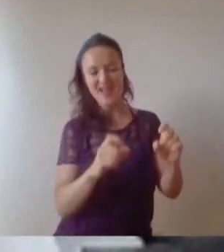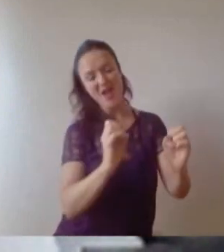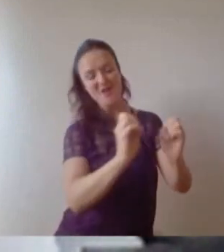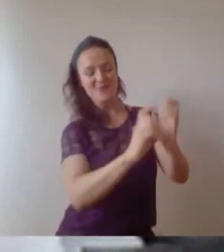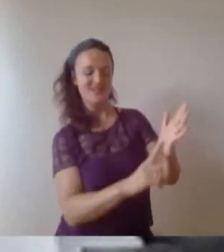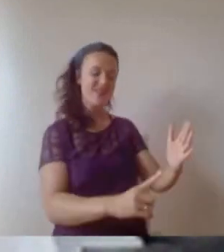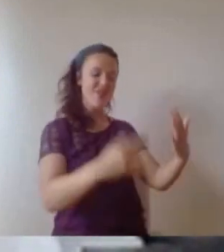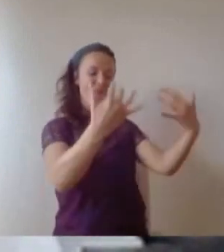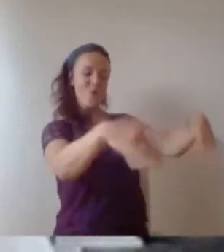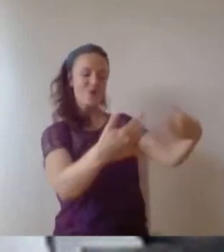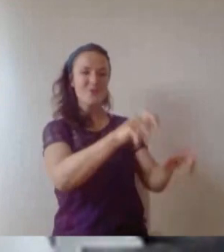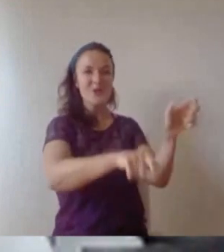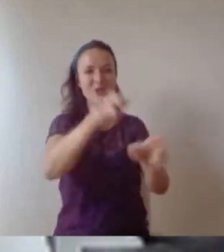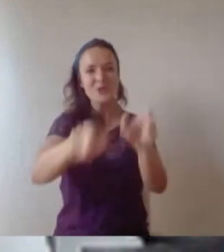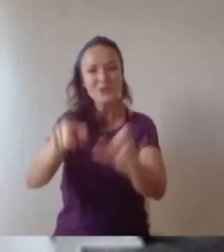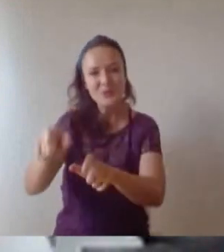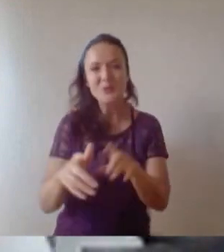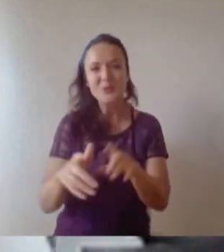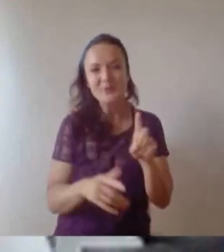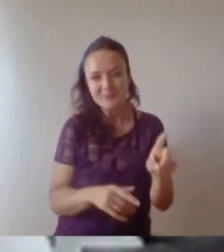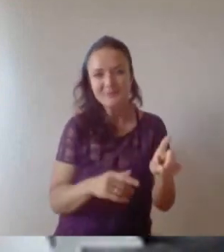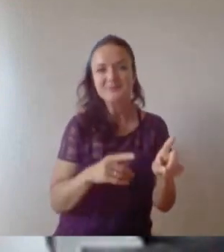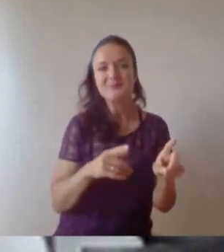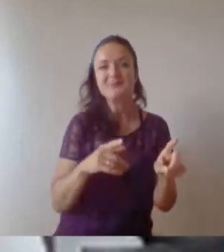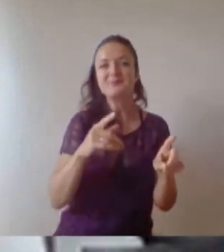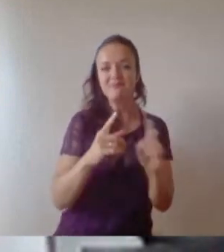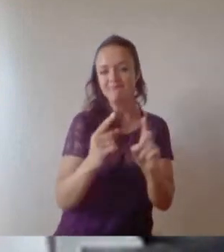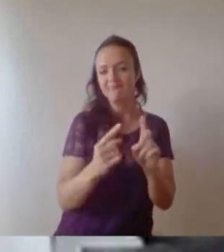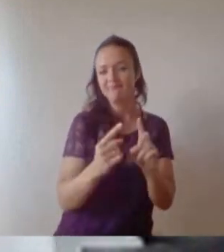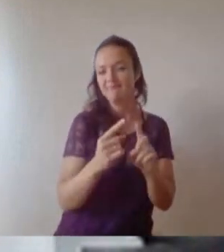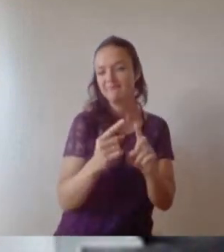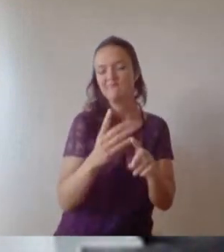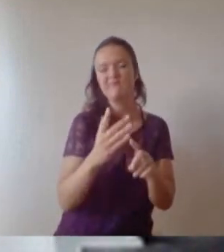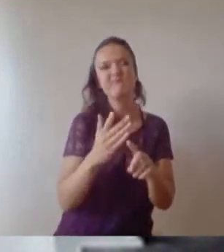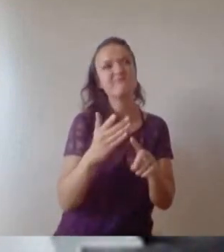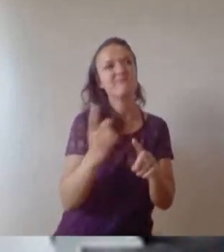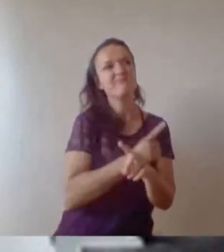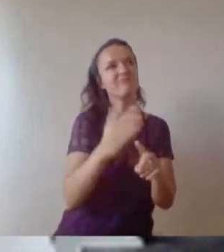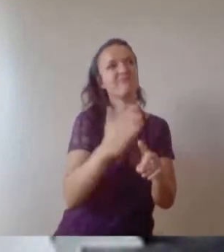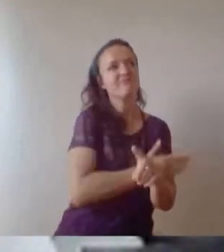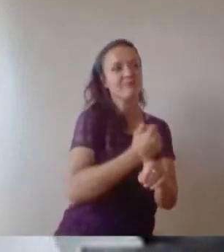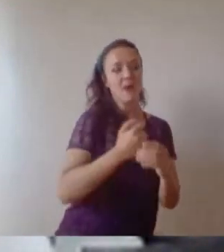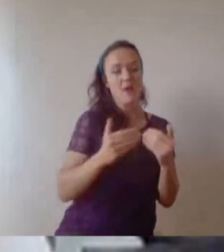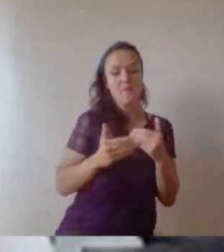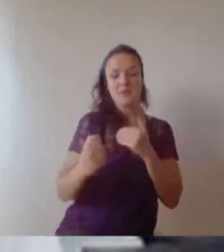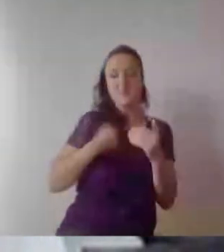properly. Strangely I noticed the other week that most of my engineering team at Snap are Engineering graduates from Bristol.